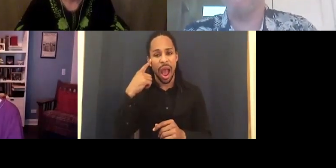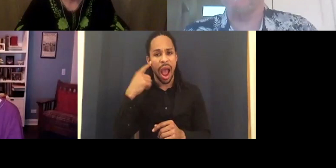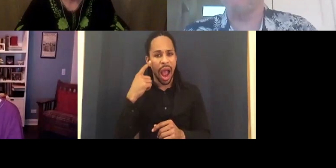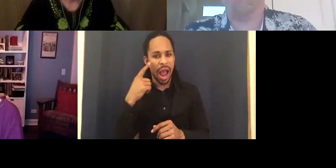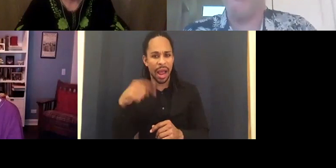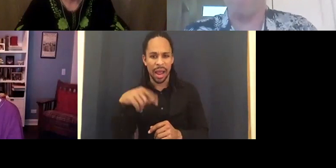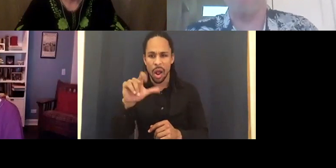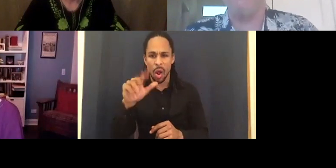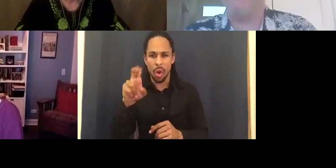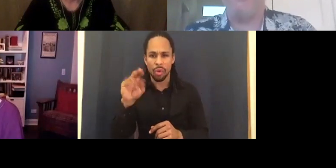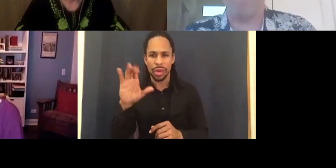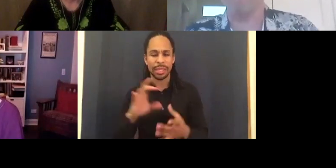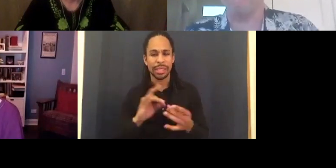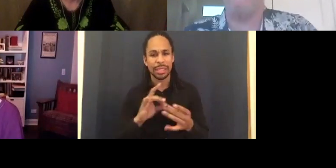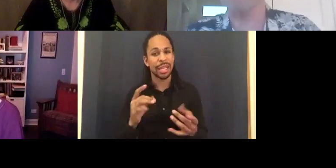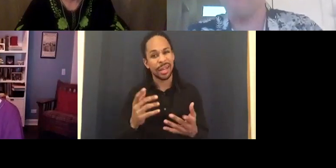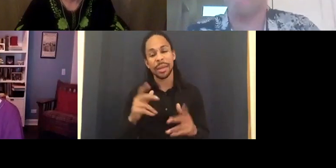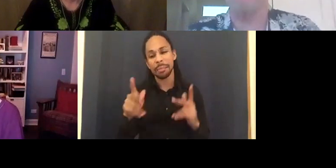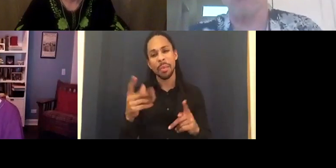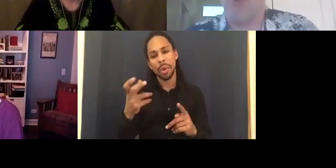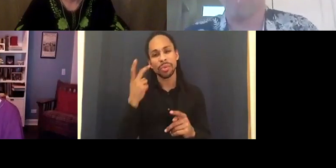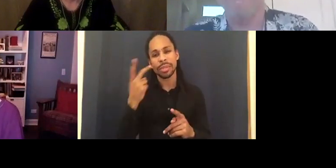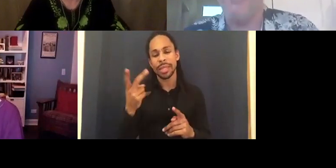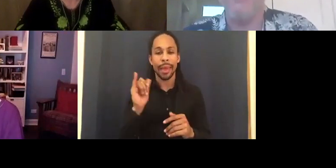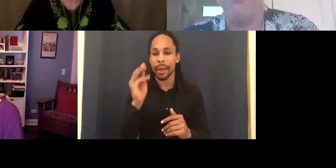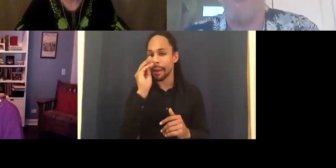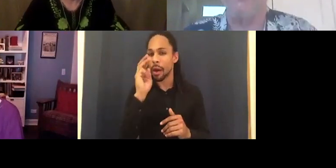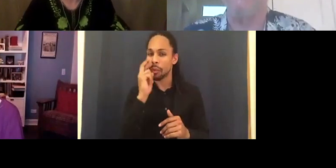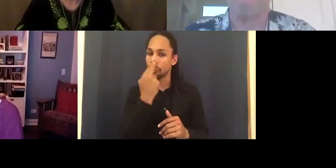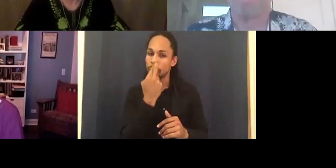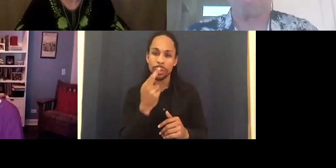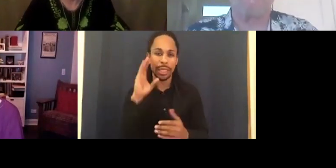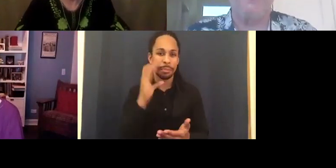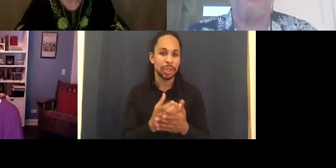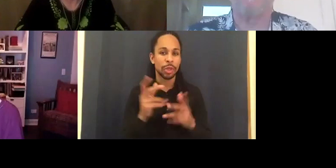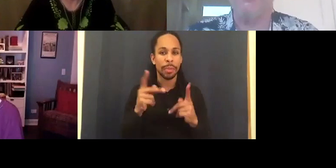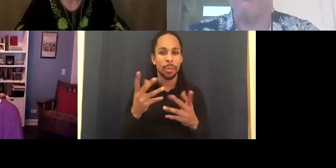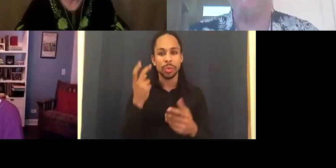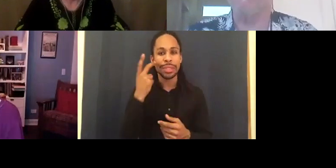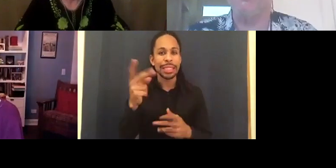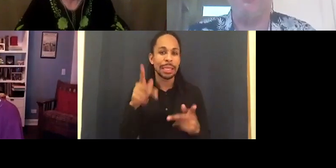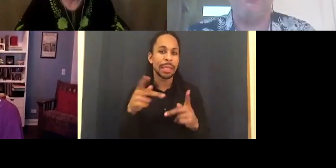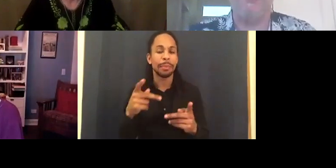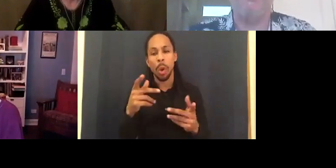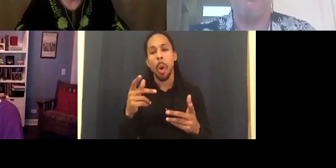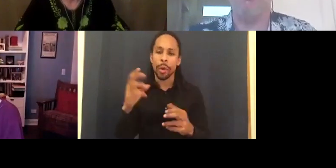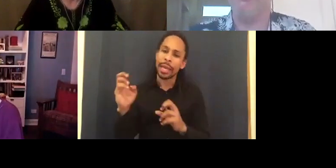even in rehab facilities. Everybody getting back to normal. That kind of thing. I think there was a sense of doing